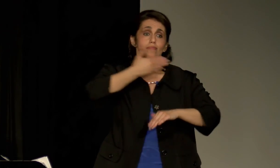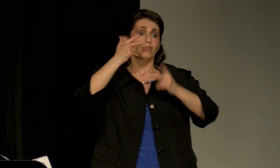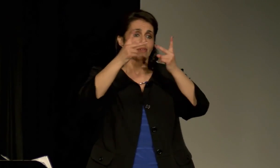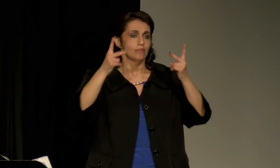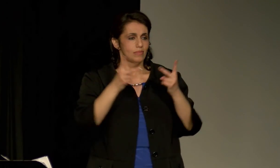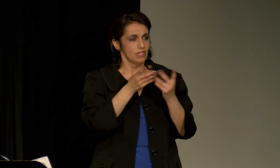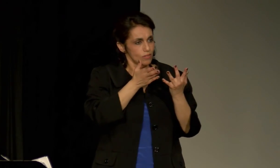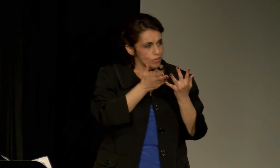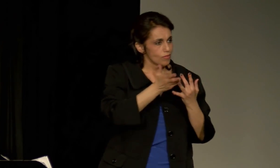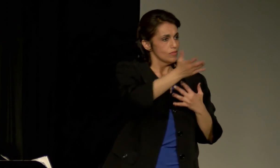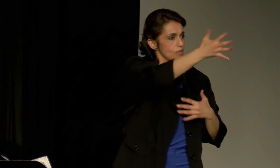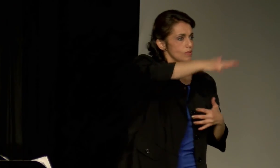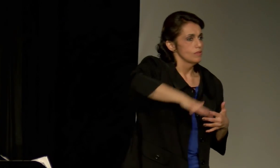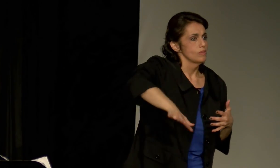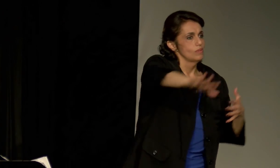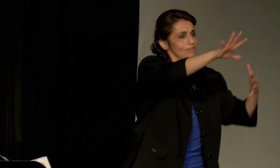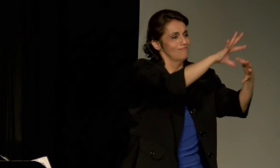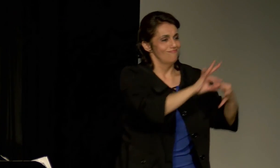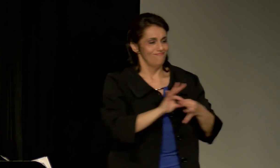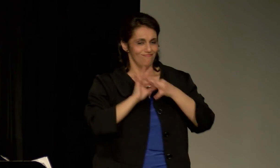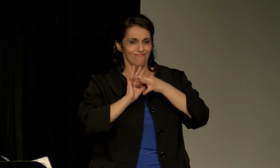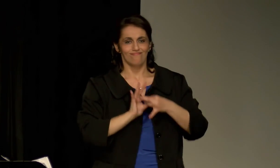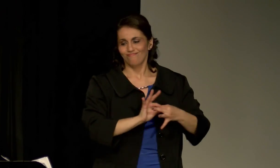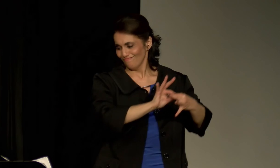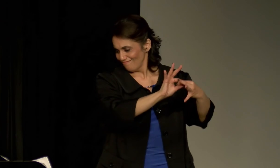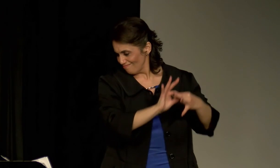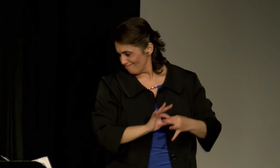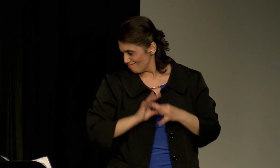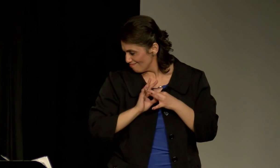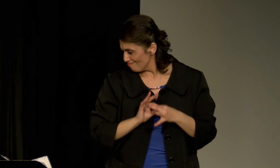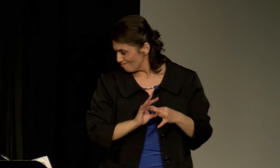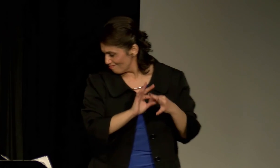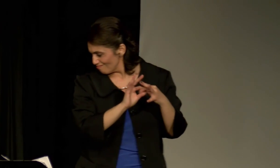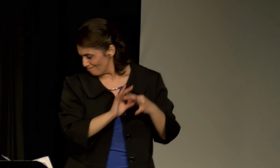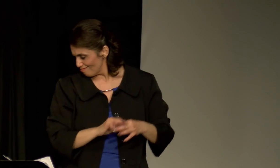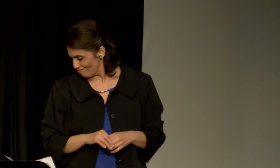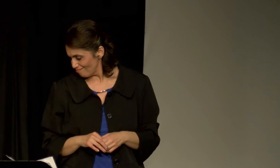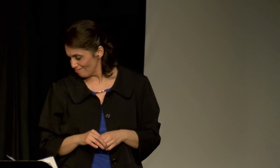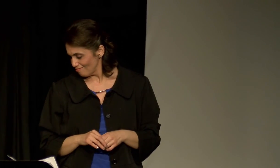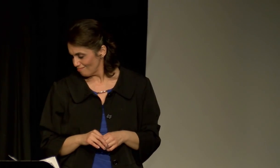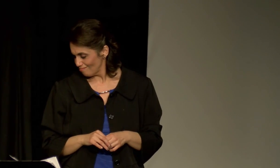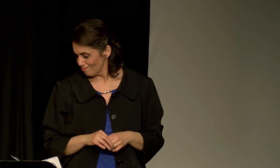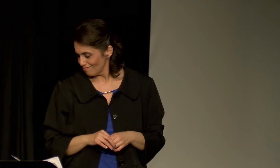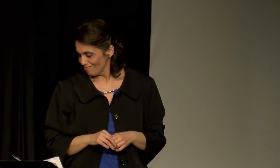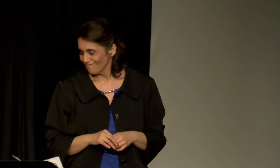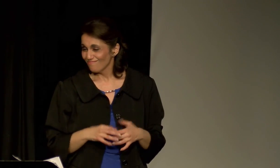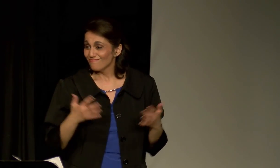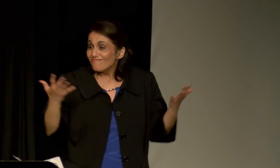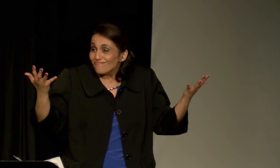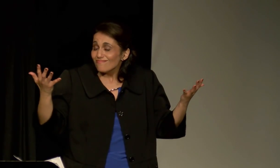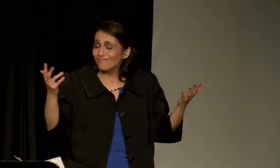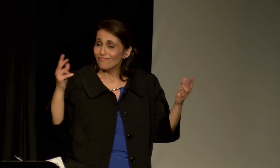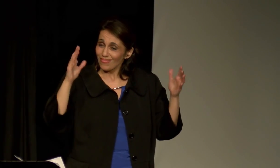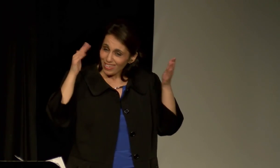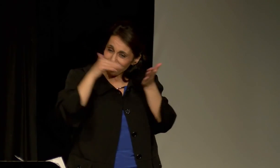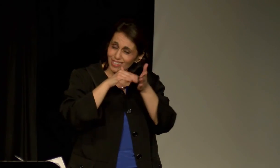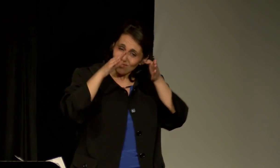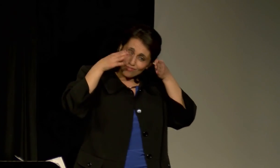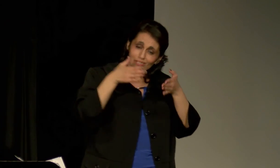We want to make the world a better place, and this will be done through us being allies.